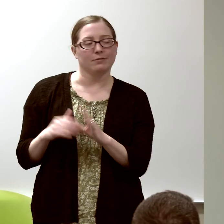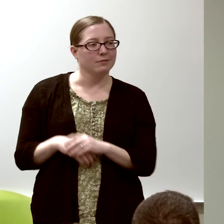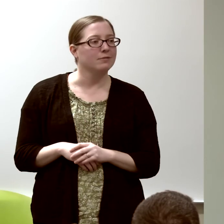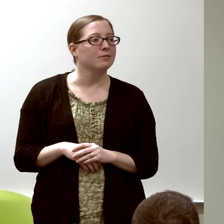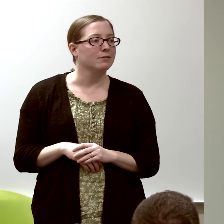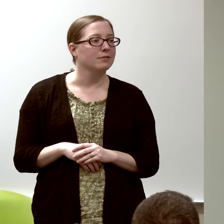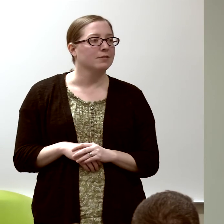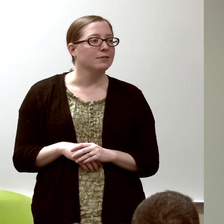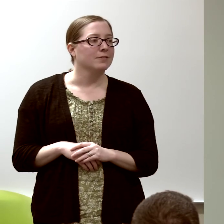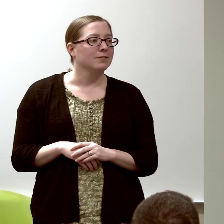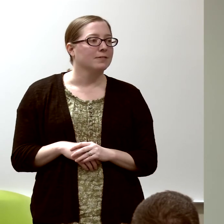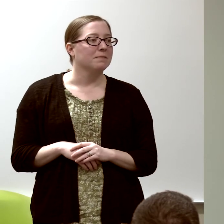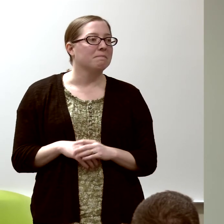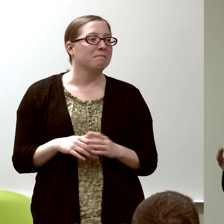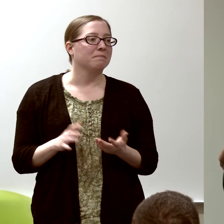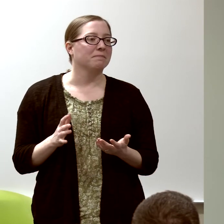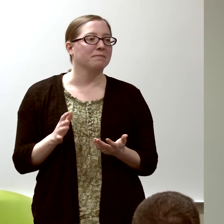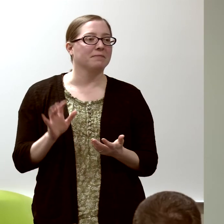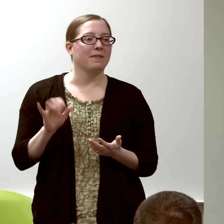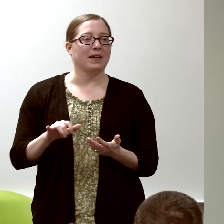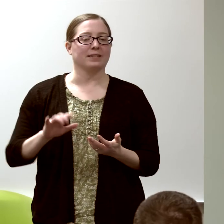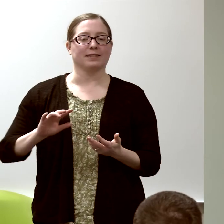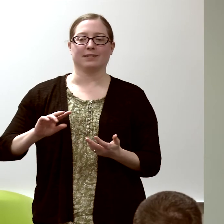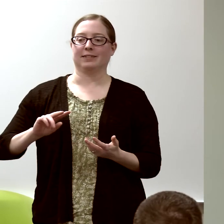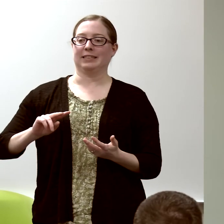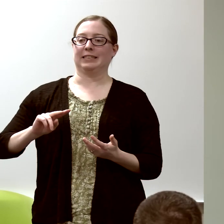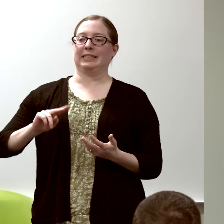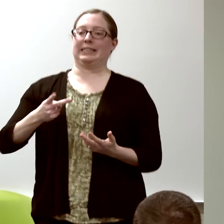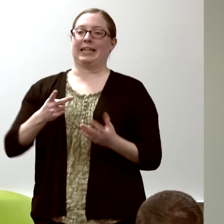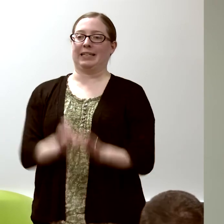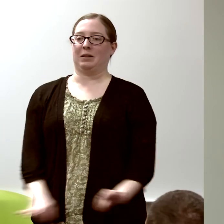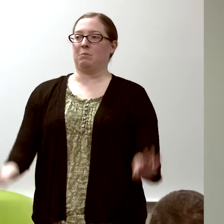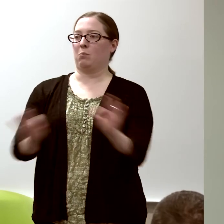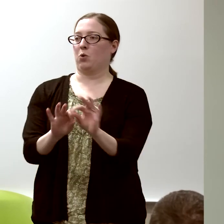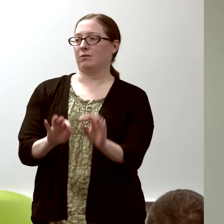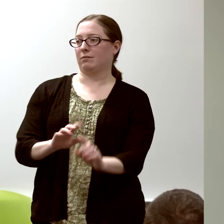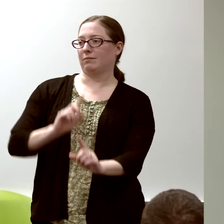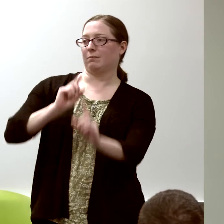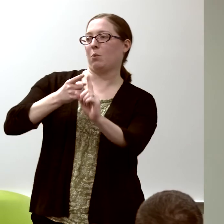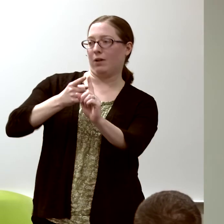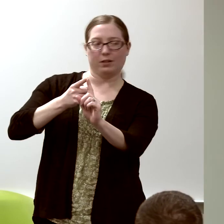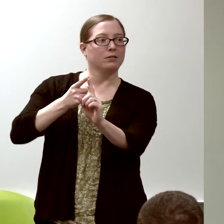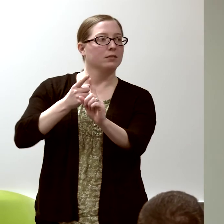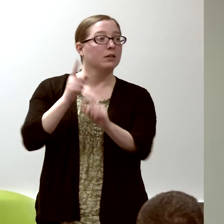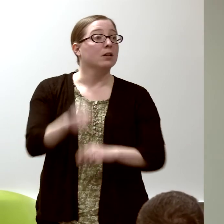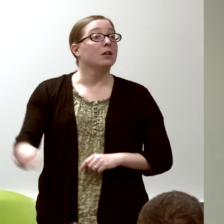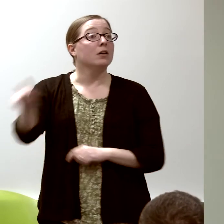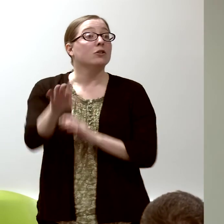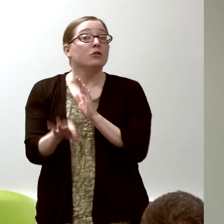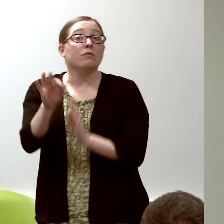So that's my-- the second thing, is that when you find a good teacher,